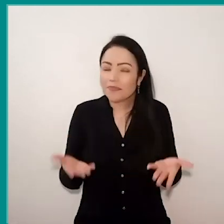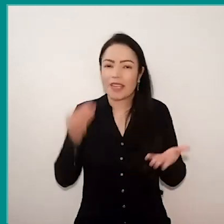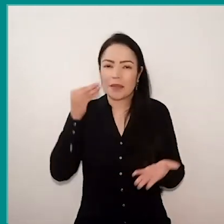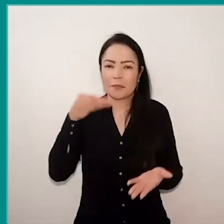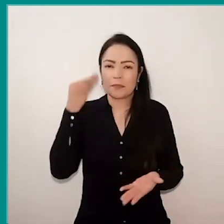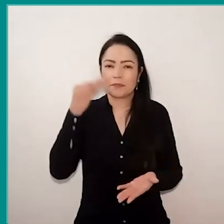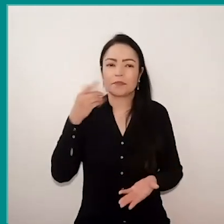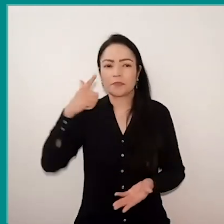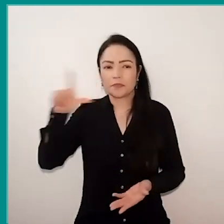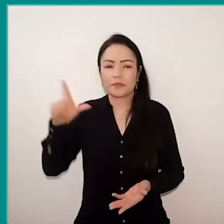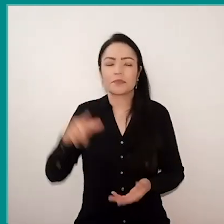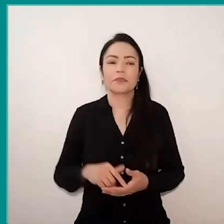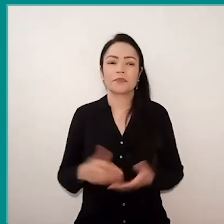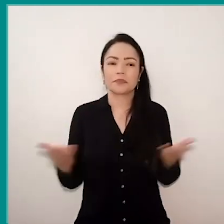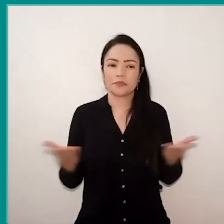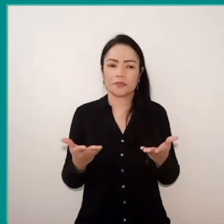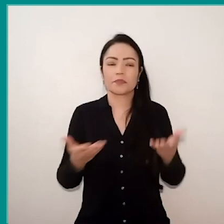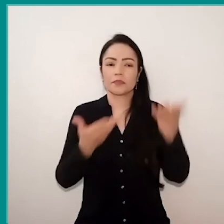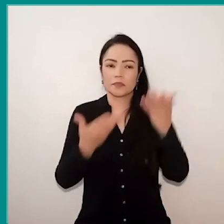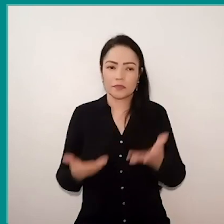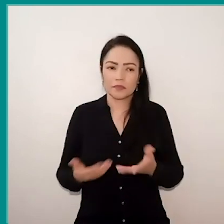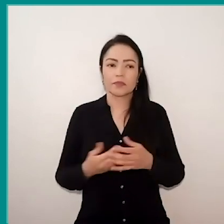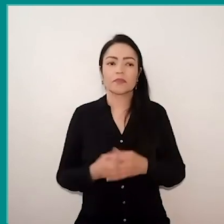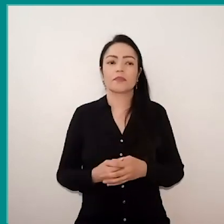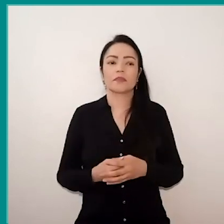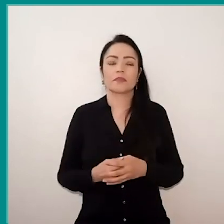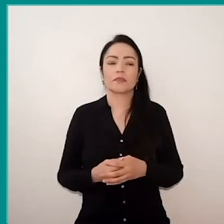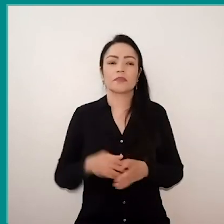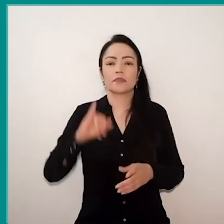and then I will now invite Juliana Russell,